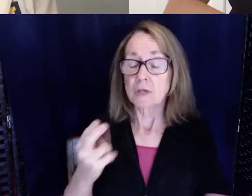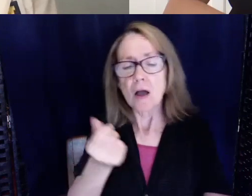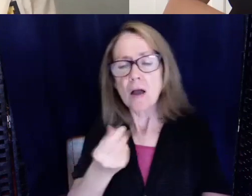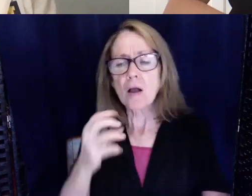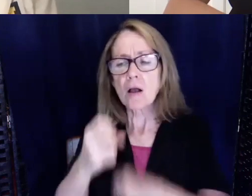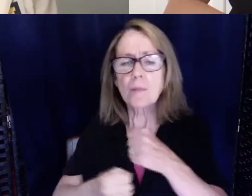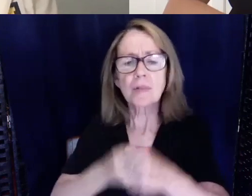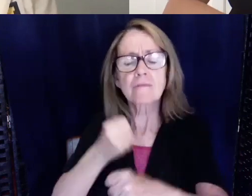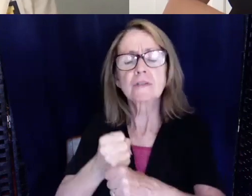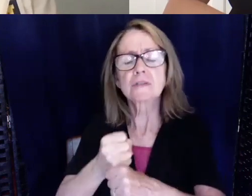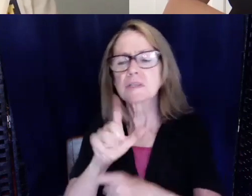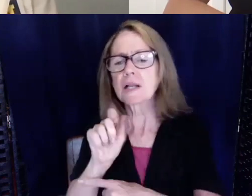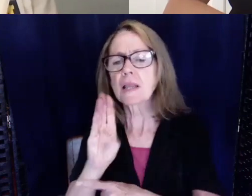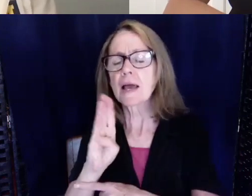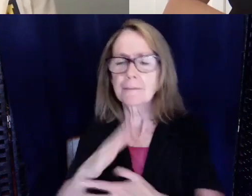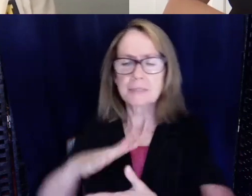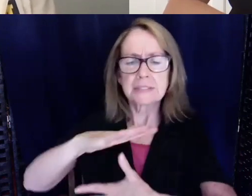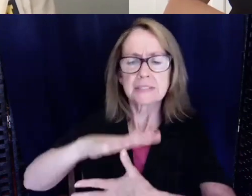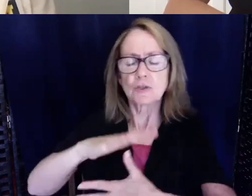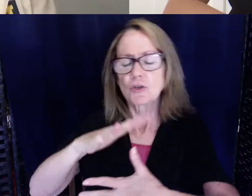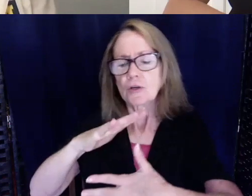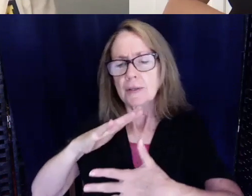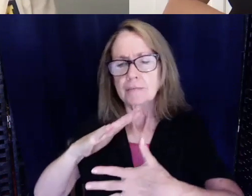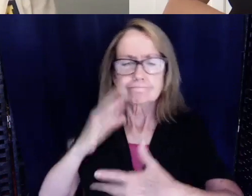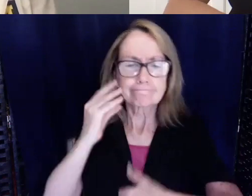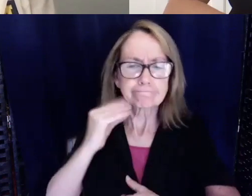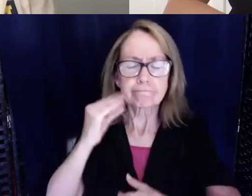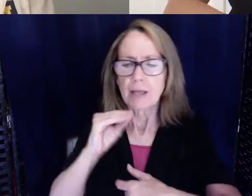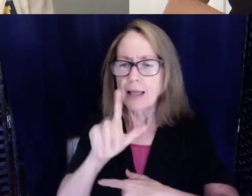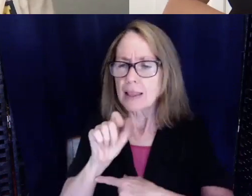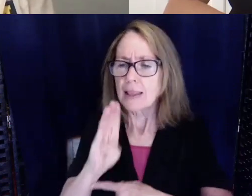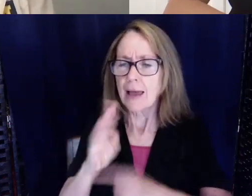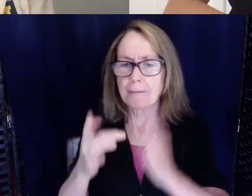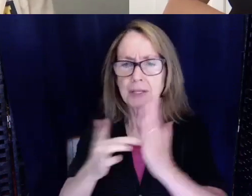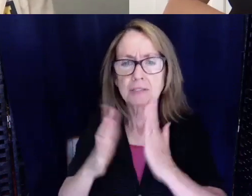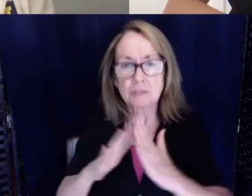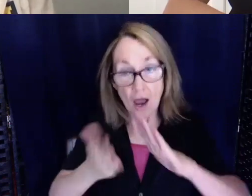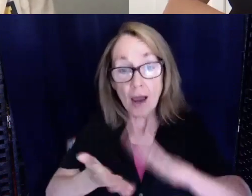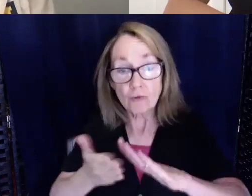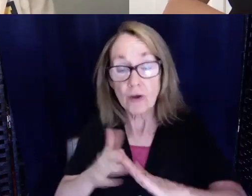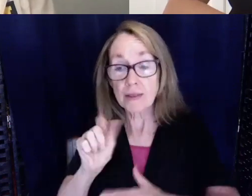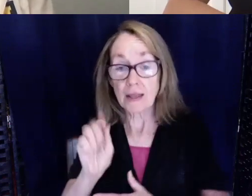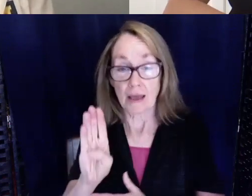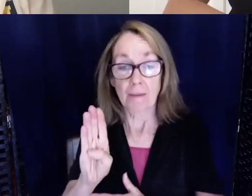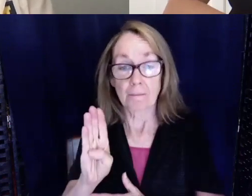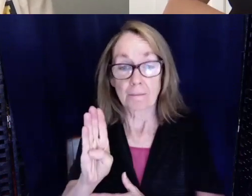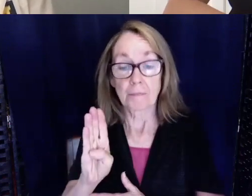technician. So I ran the lab. I was involved with publishing a